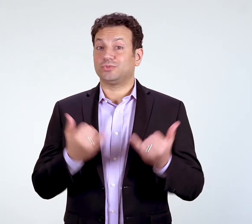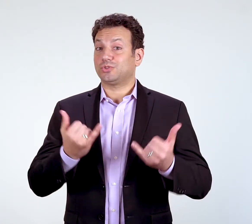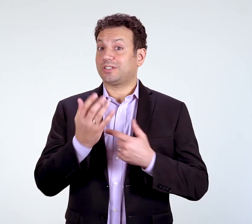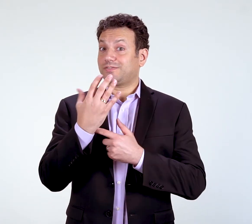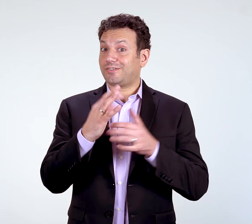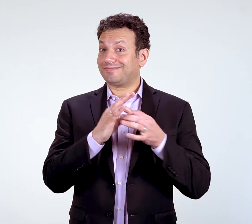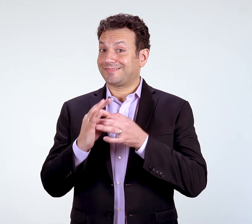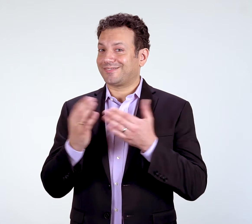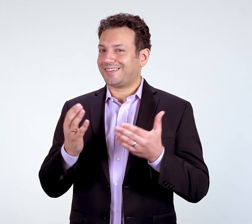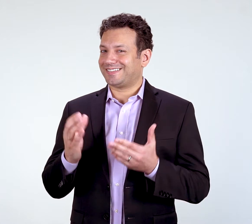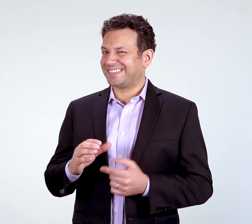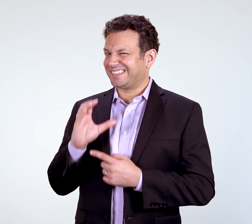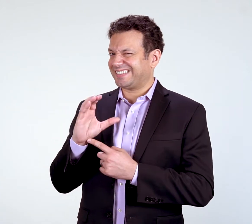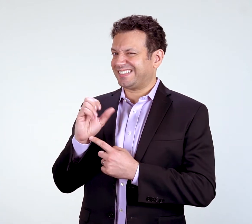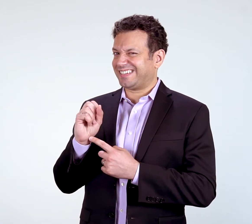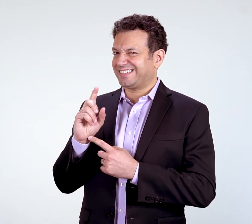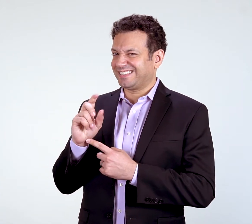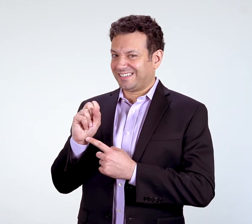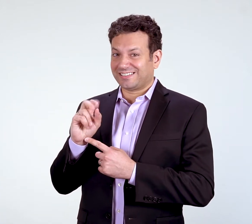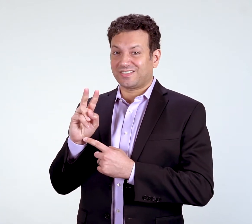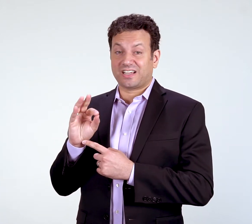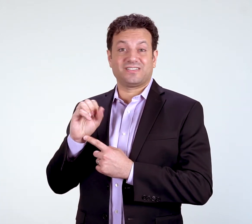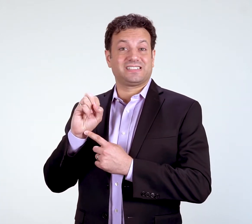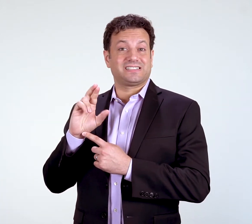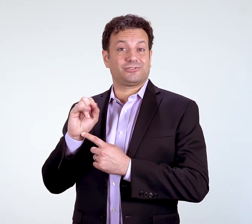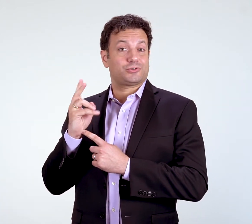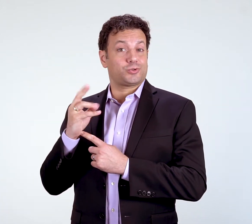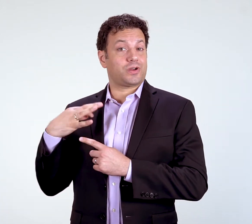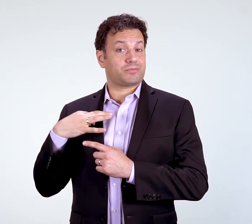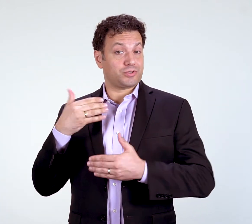Today's video relates to the CSD SVF application process.